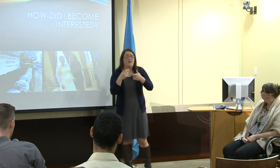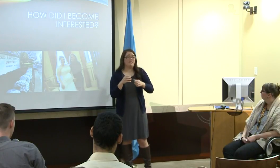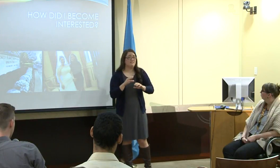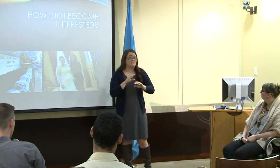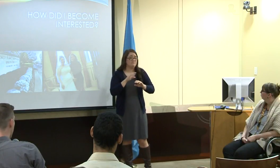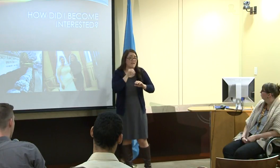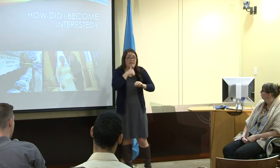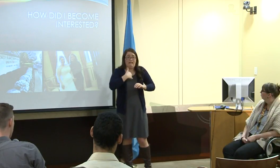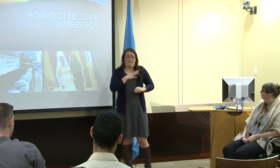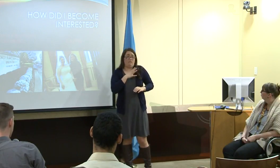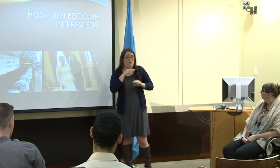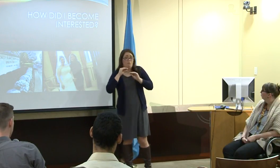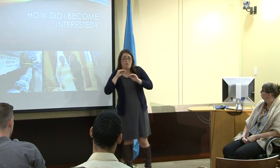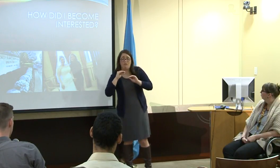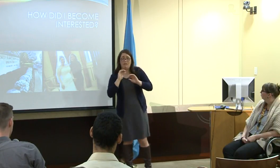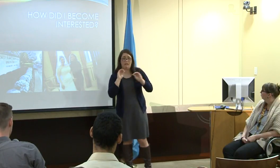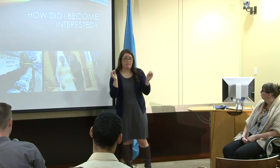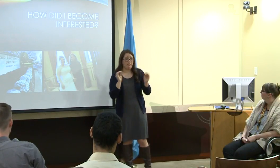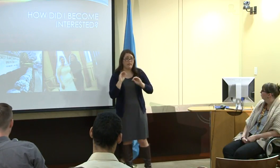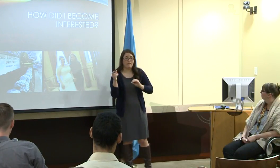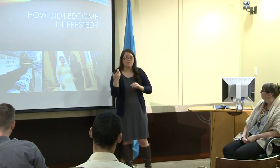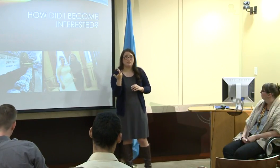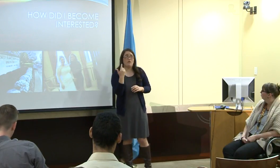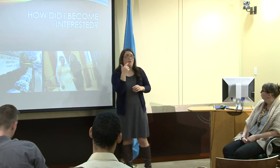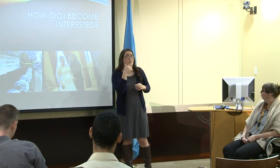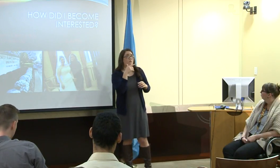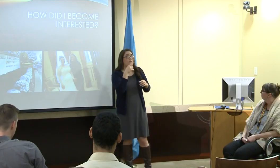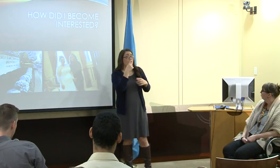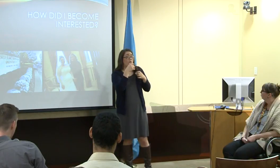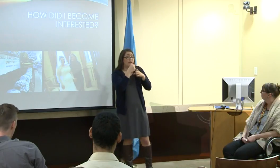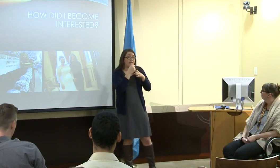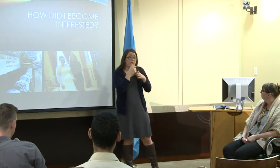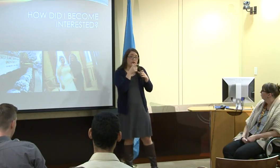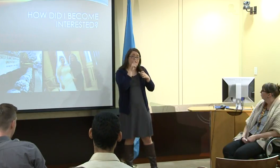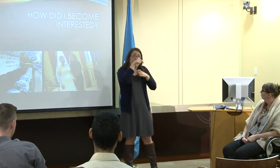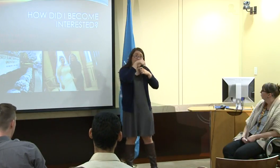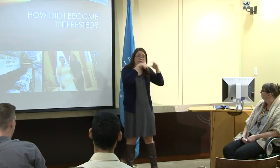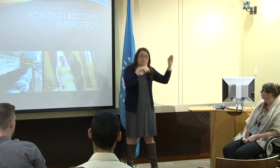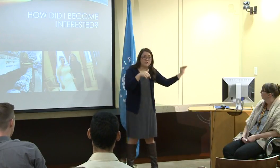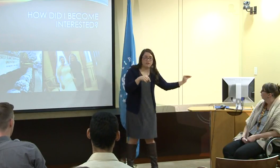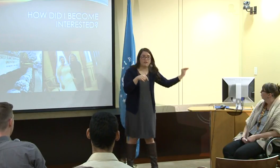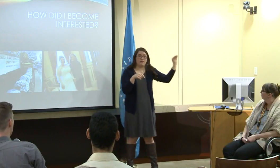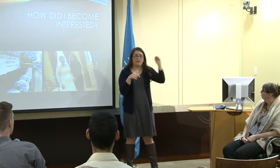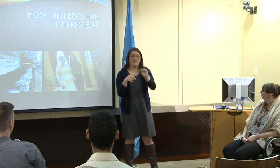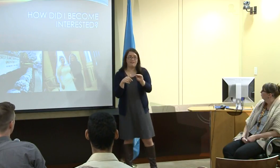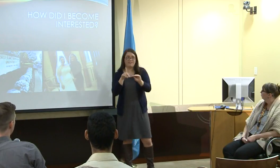and so my language classes, they halted because I wasn't able